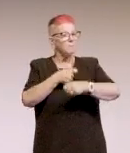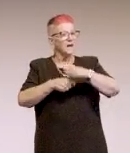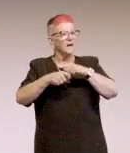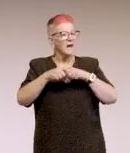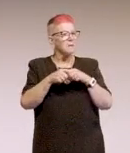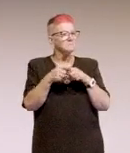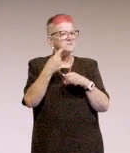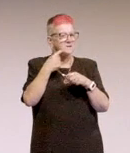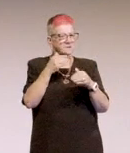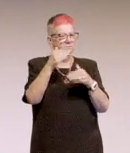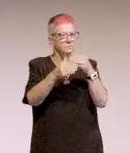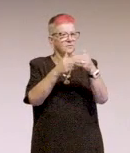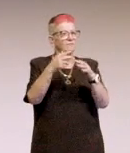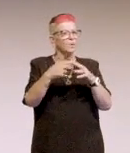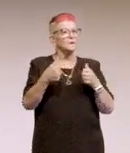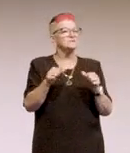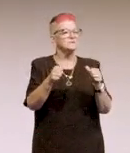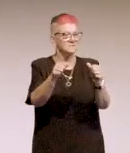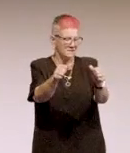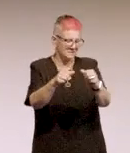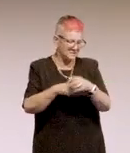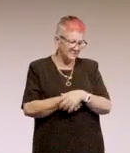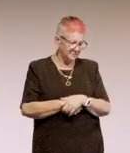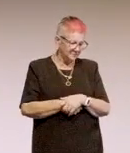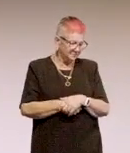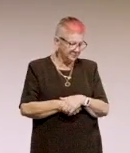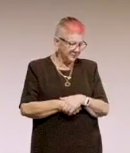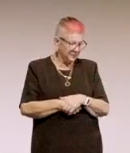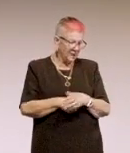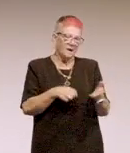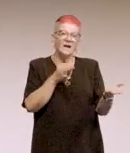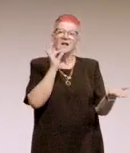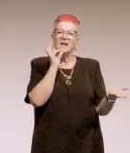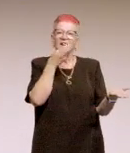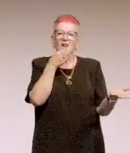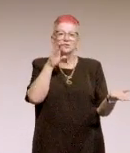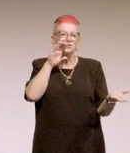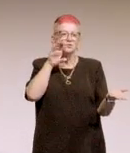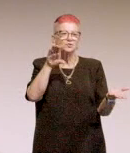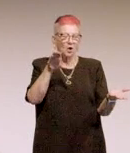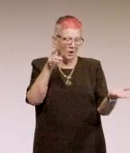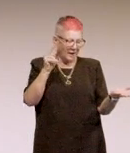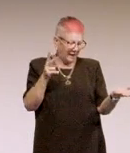Well that's the aim, anyway. So, here's our little dog and vespa again.